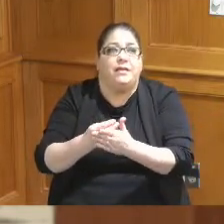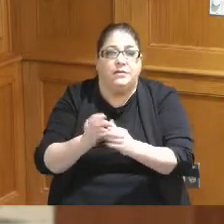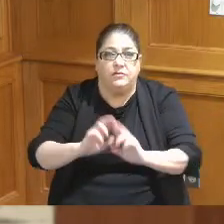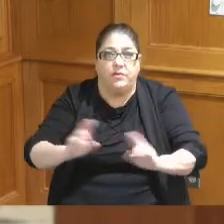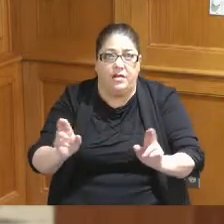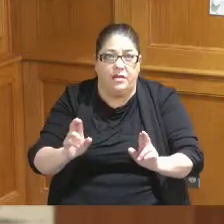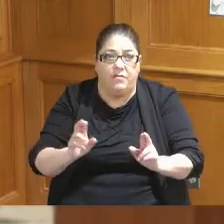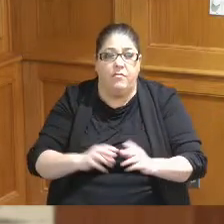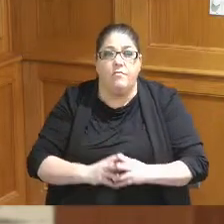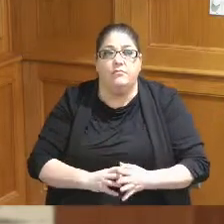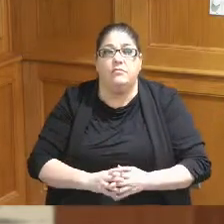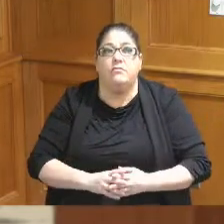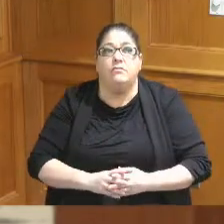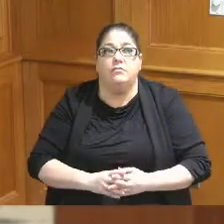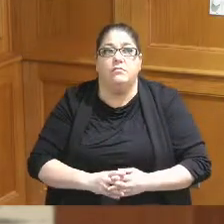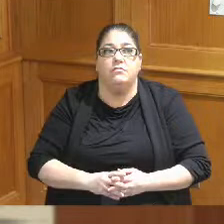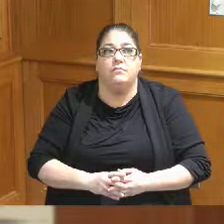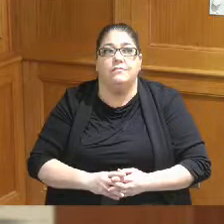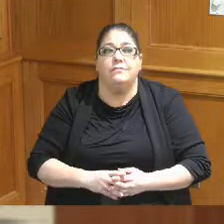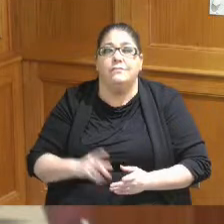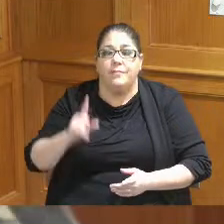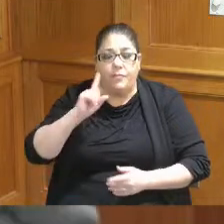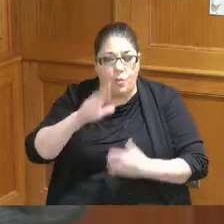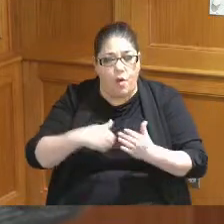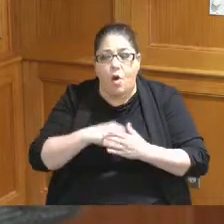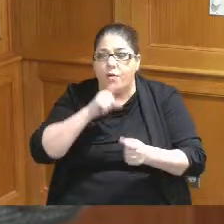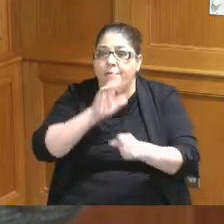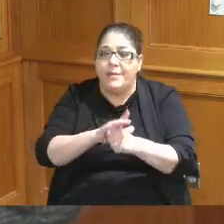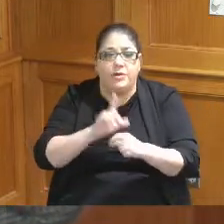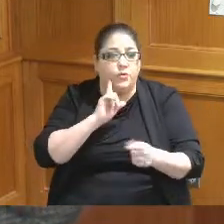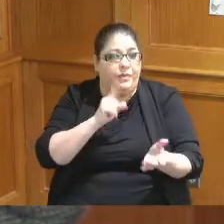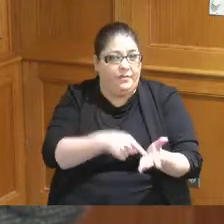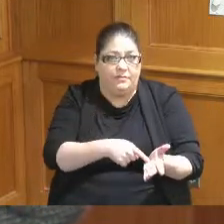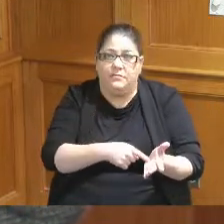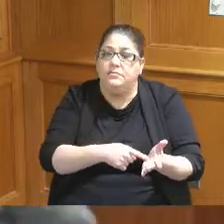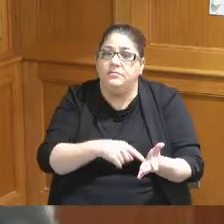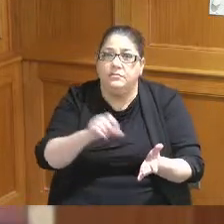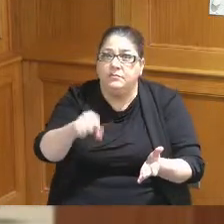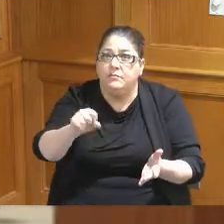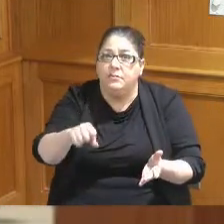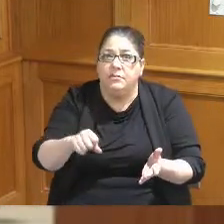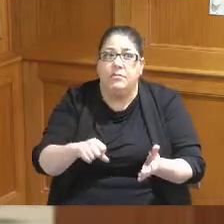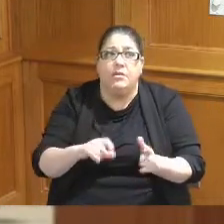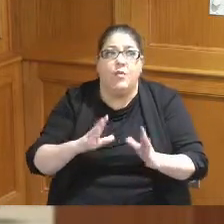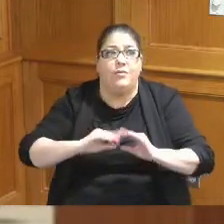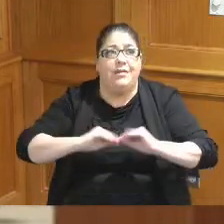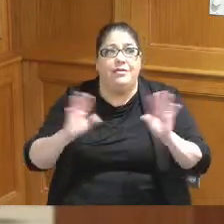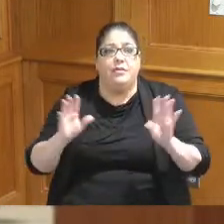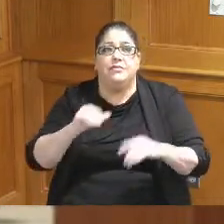and I think we're all committed to do this they just to be clear this is not somebody that did